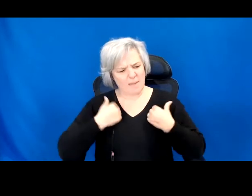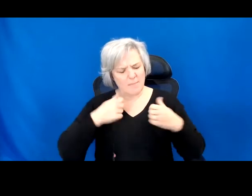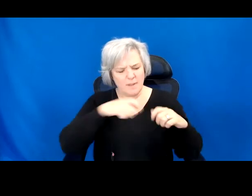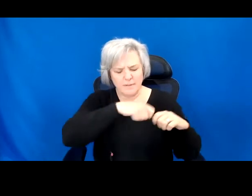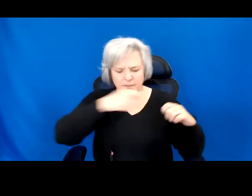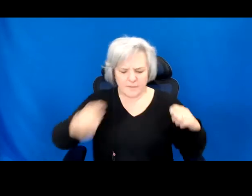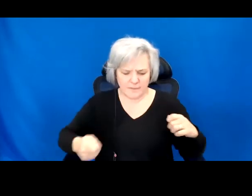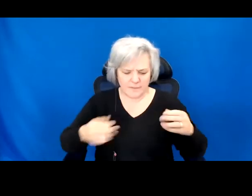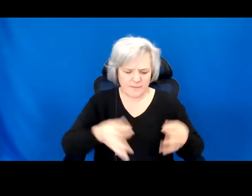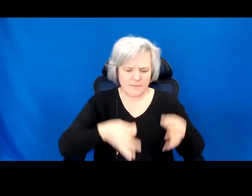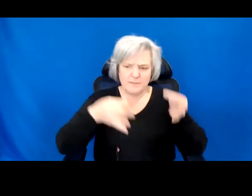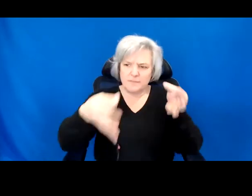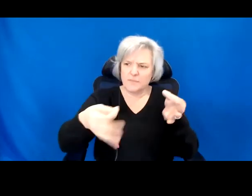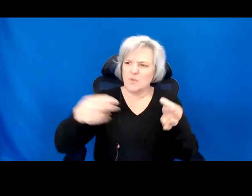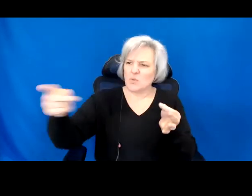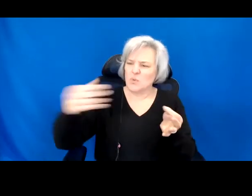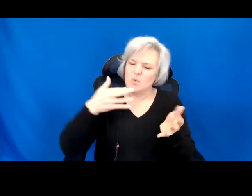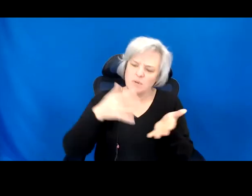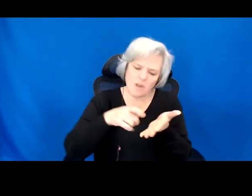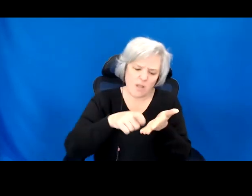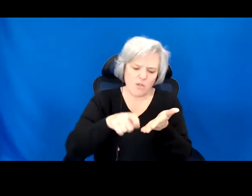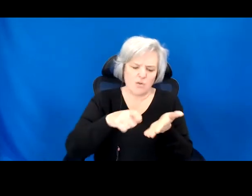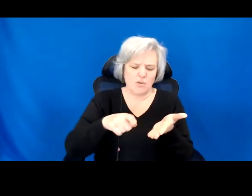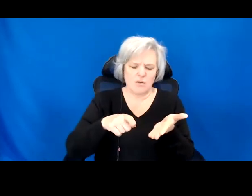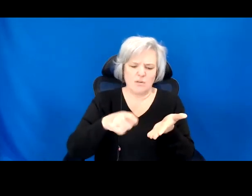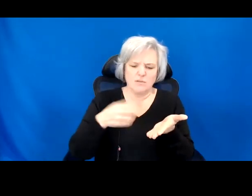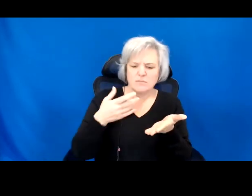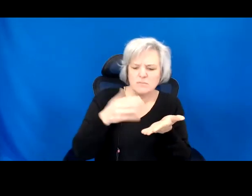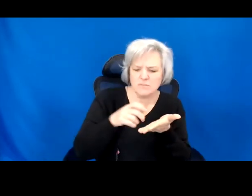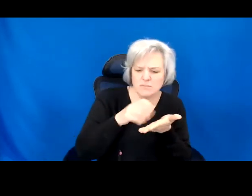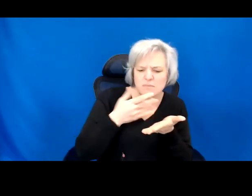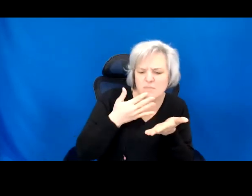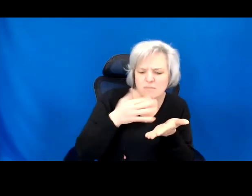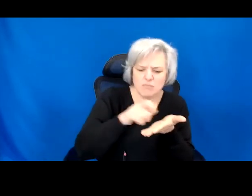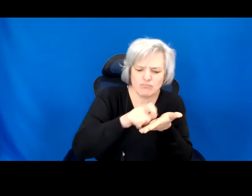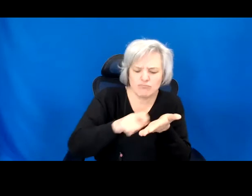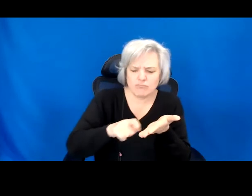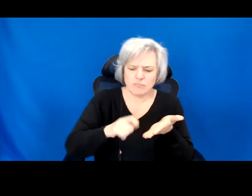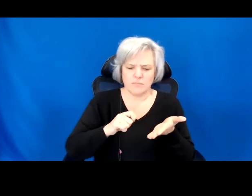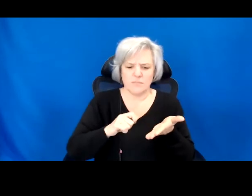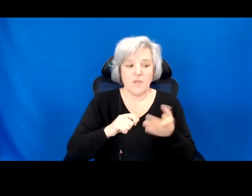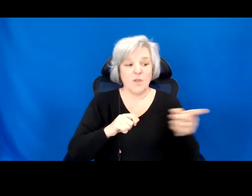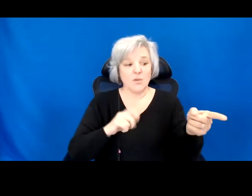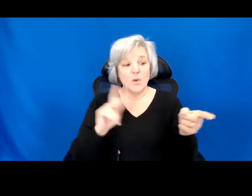picturebook you had colored and stapled yourself. Your Kindergarten teacher, had asked you to